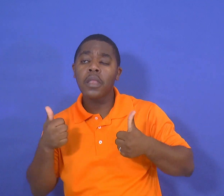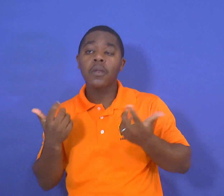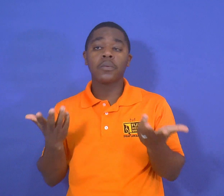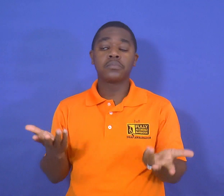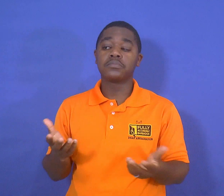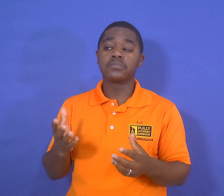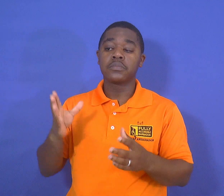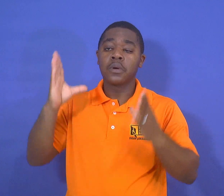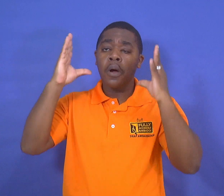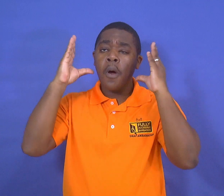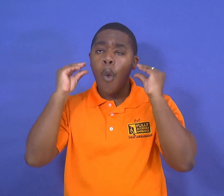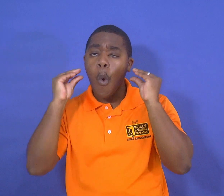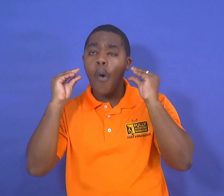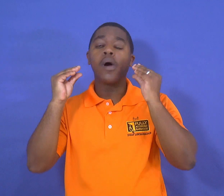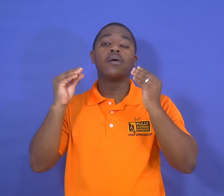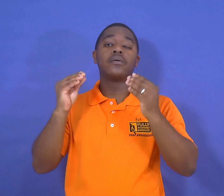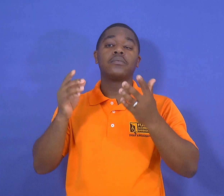those who may be leaving their hearing